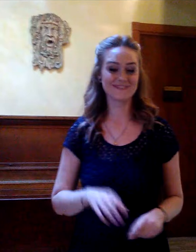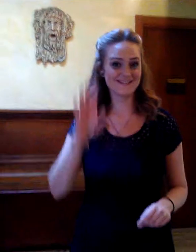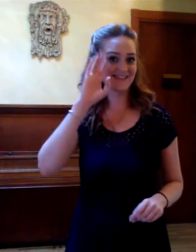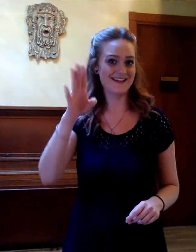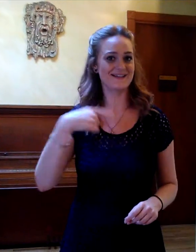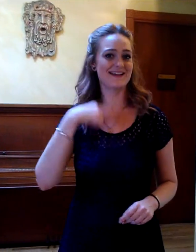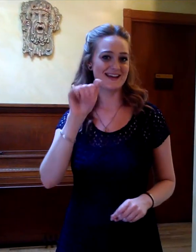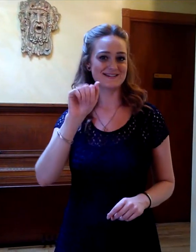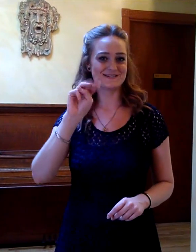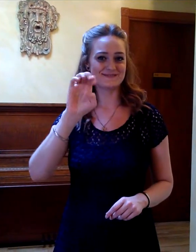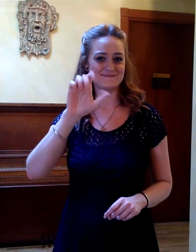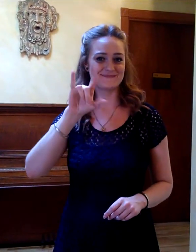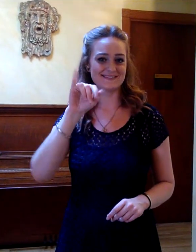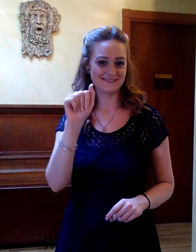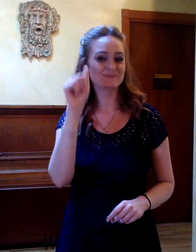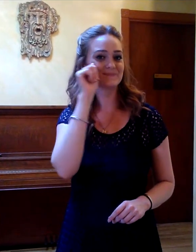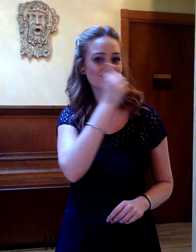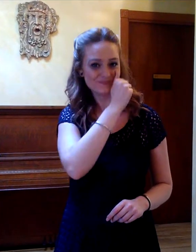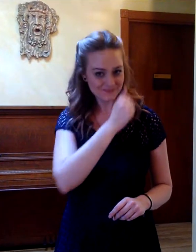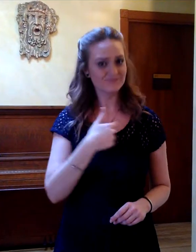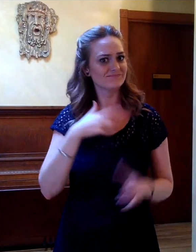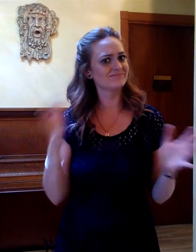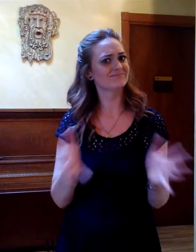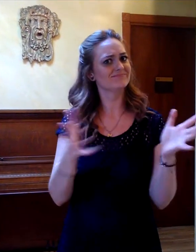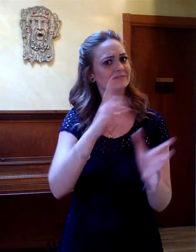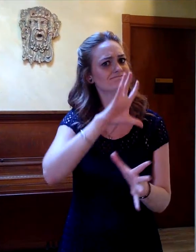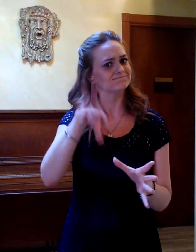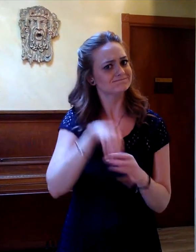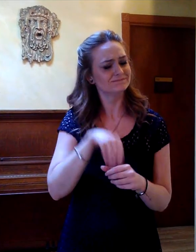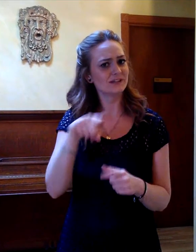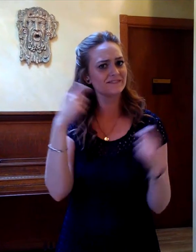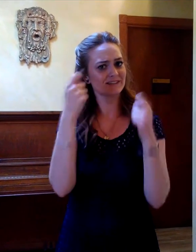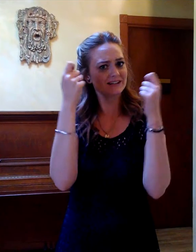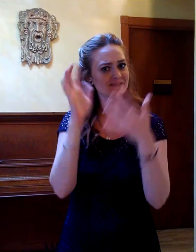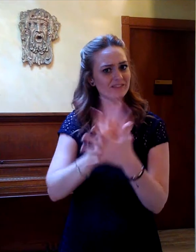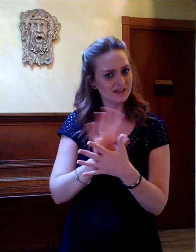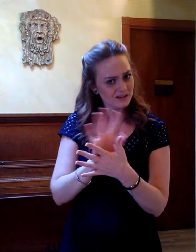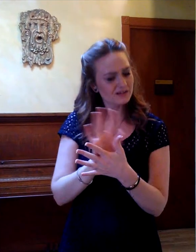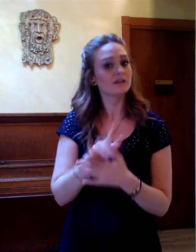Hi, I'm Amelia (name sign) I want to encourage you to be in this new film festival